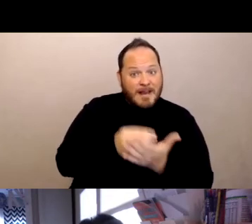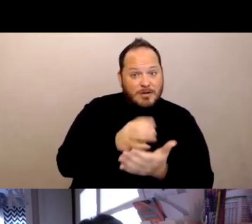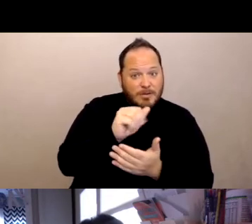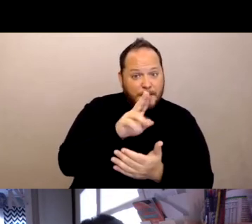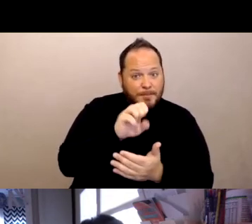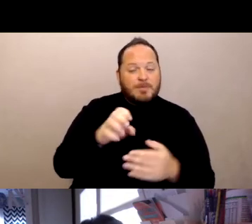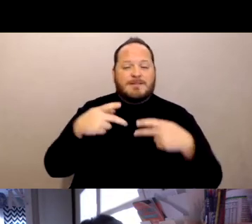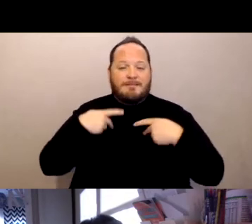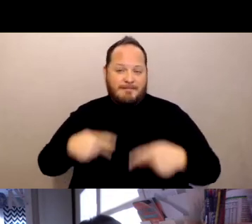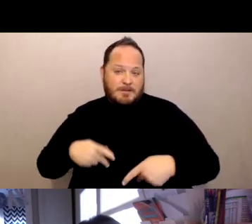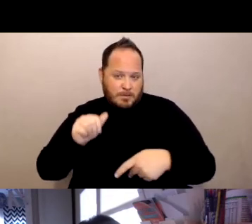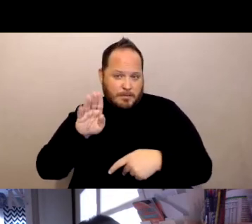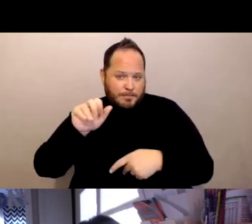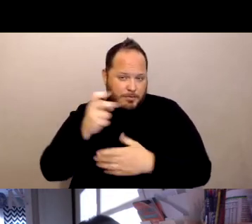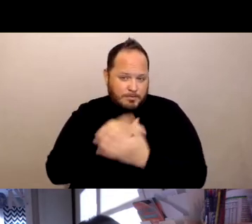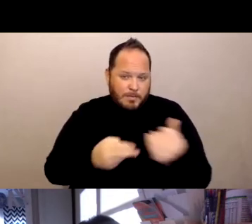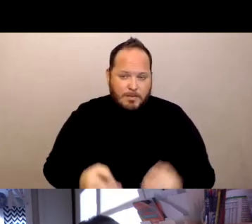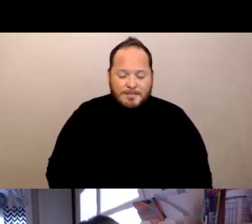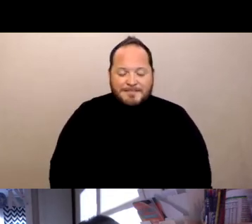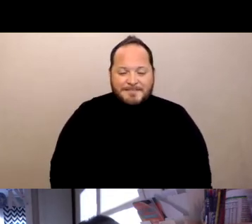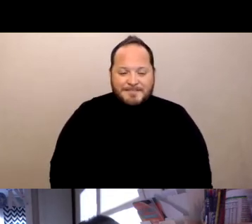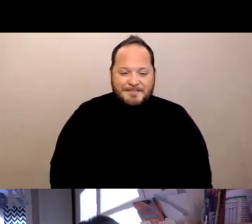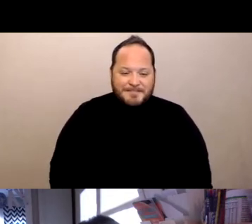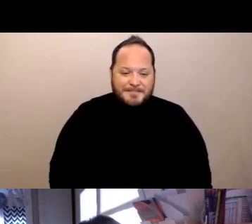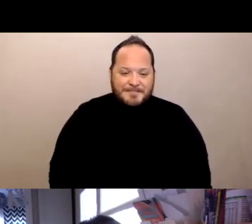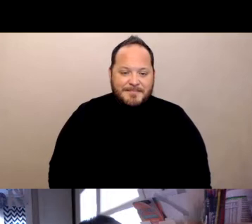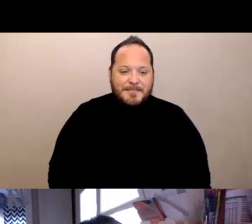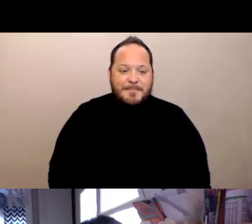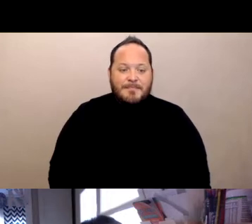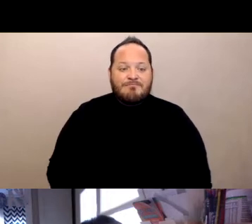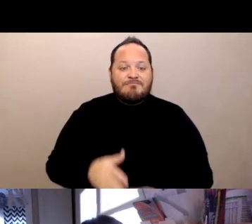and the main thing that we do is